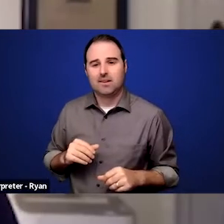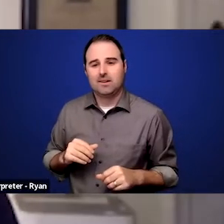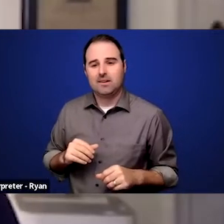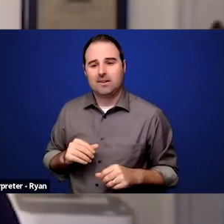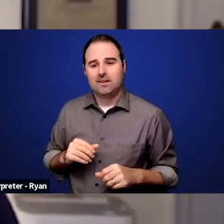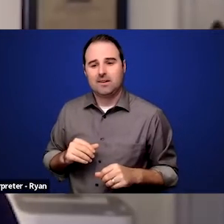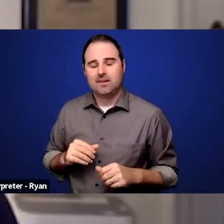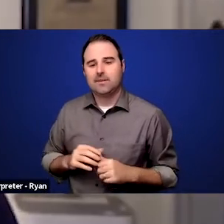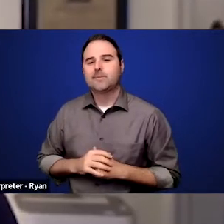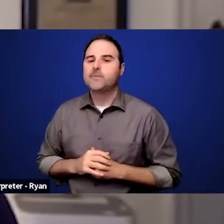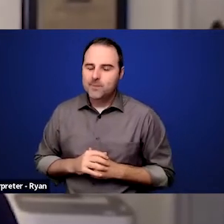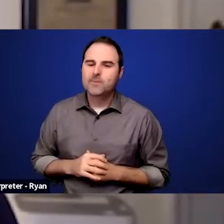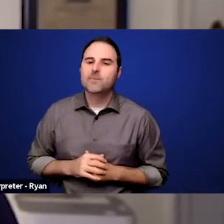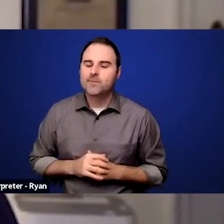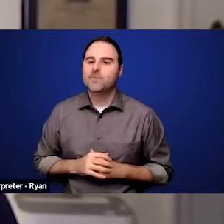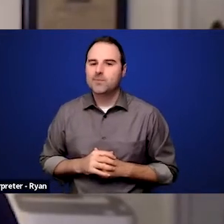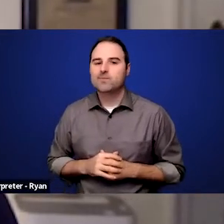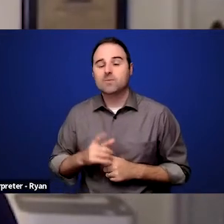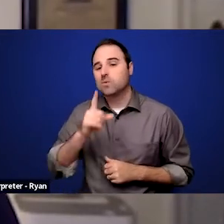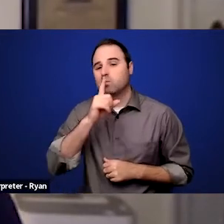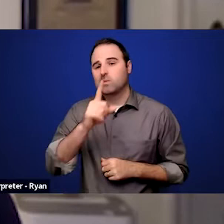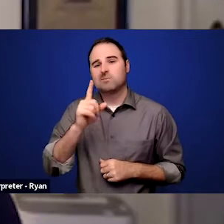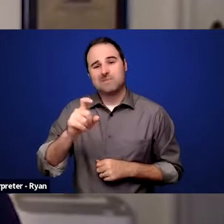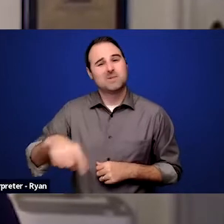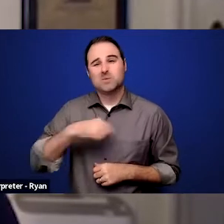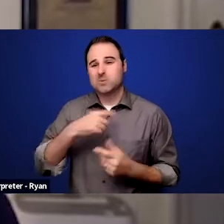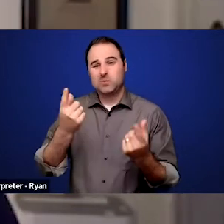of evaluating these types of programs to make sure